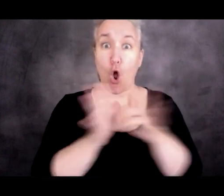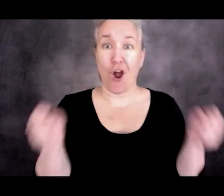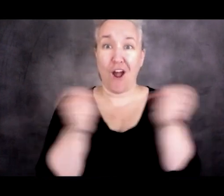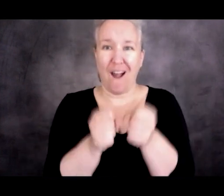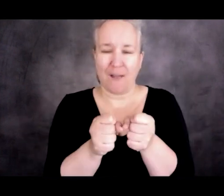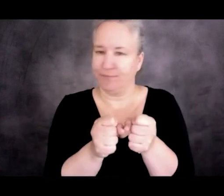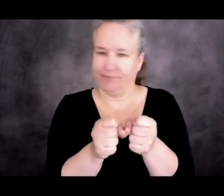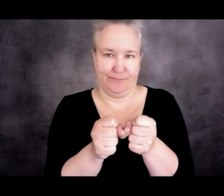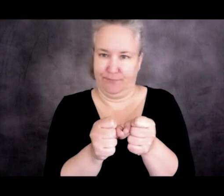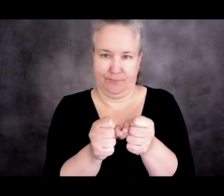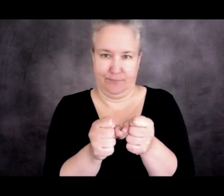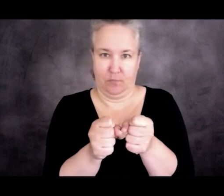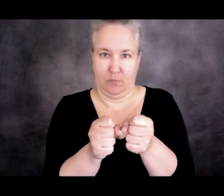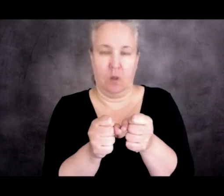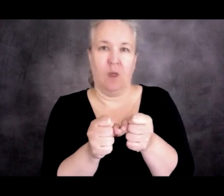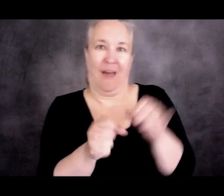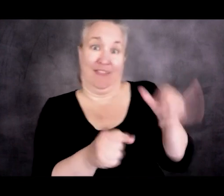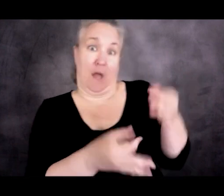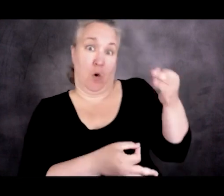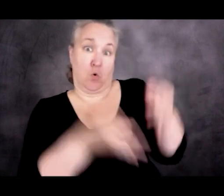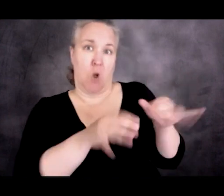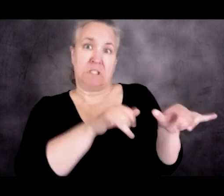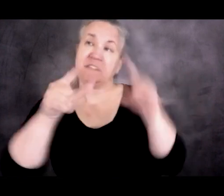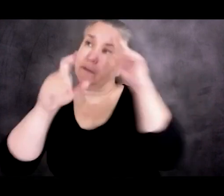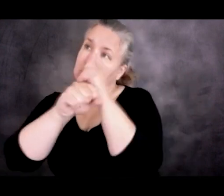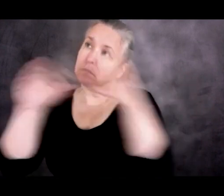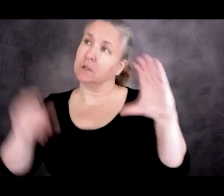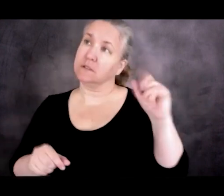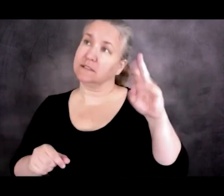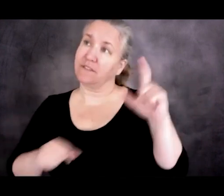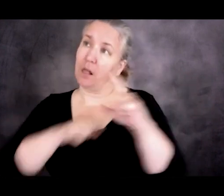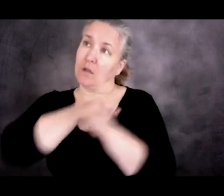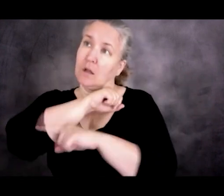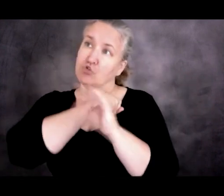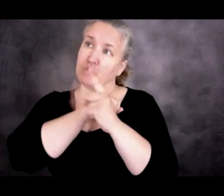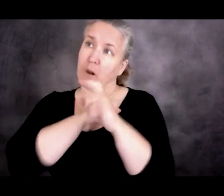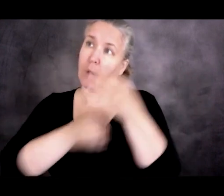that we think of a civil court or a criminal court, so there's no jury.